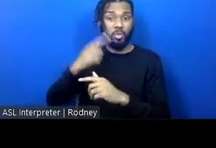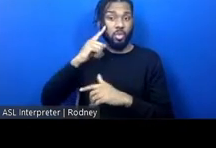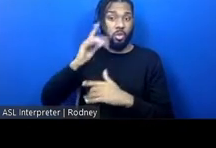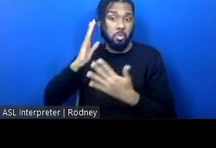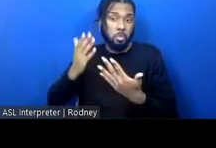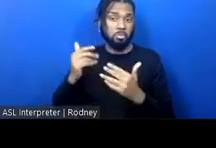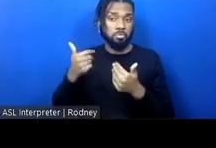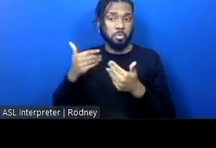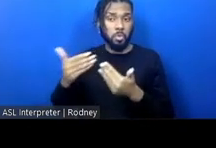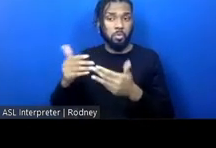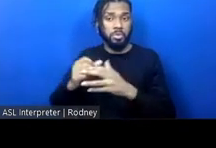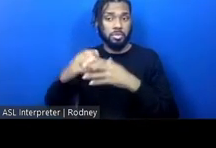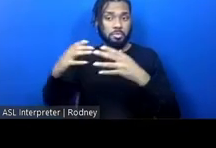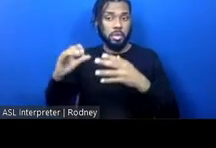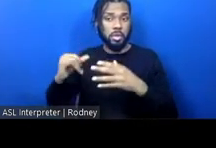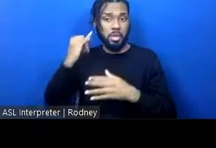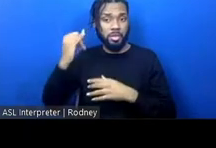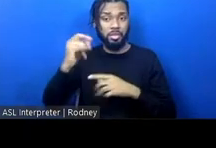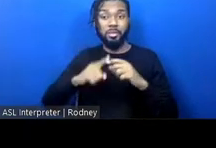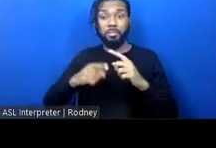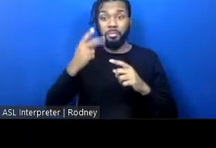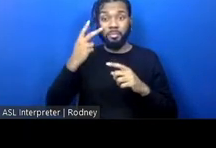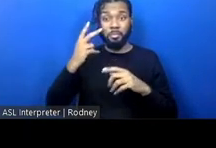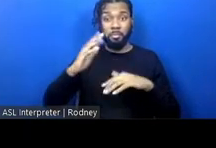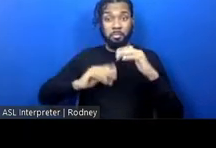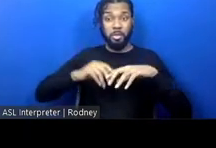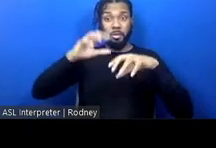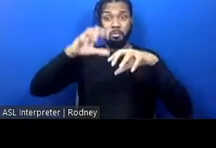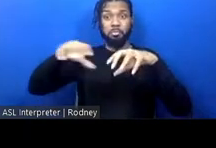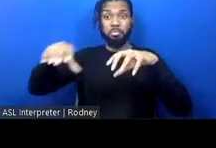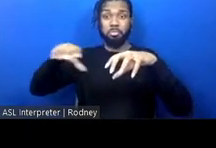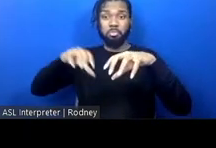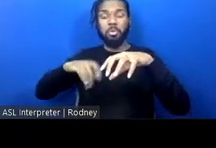So, these are several buildings that will have both hospitality housing for